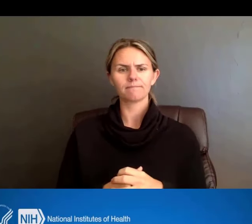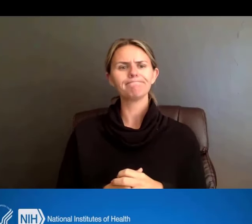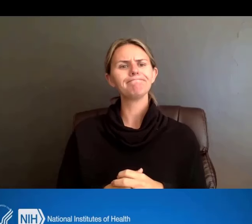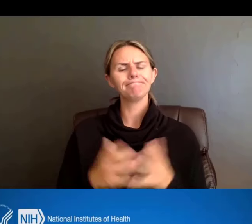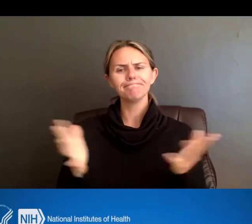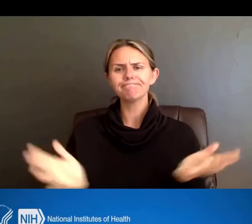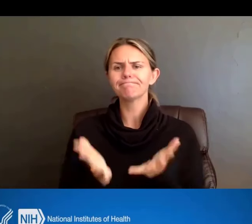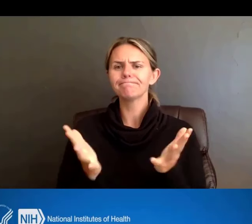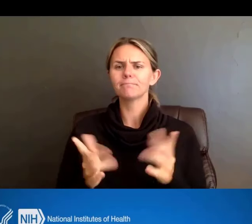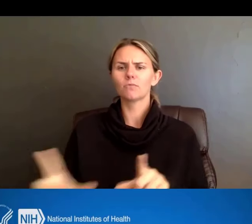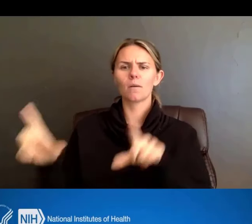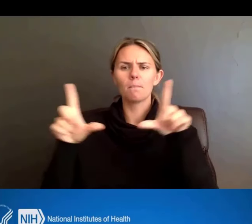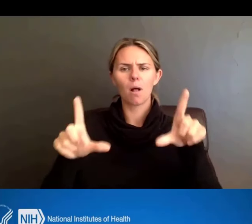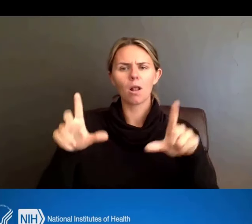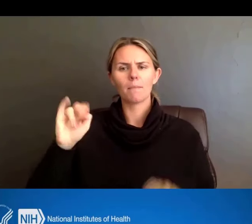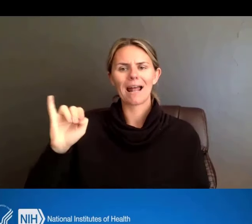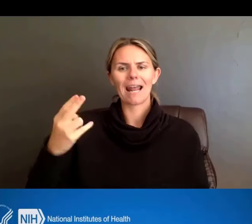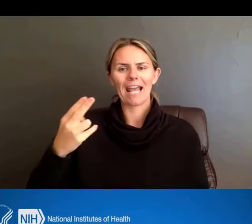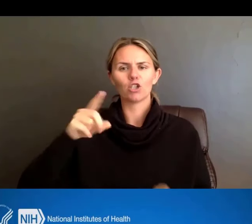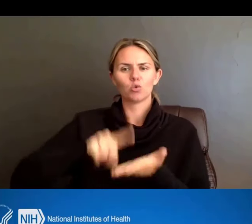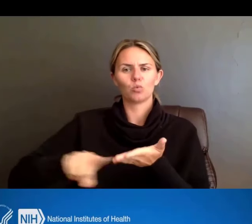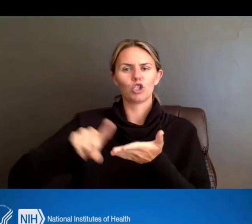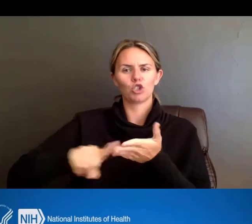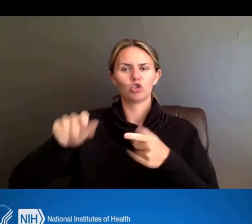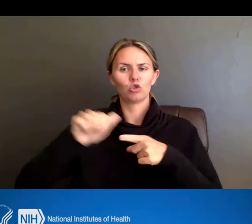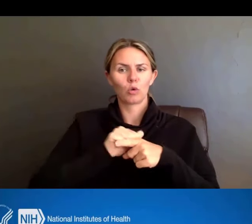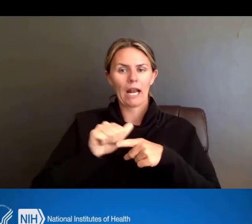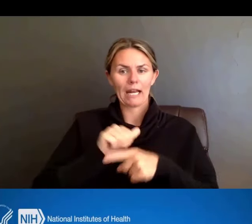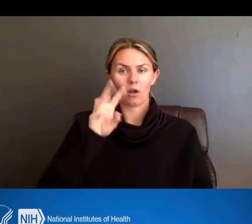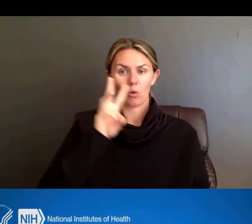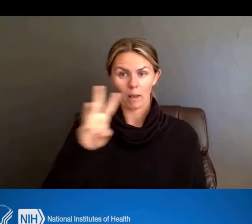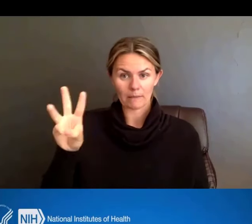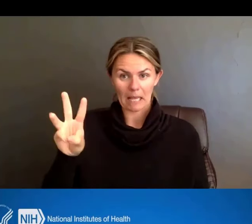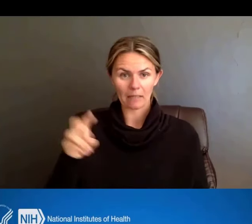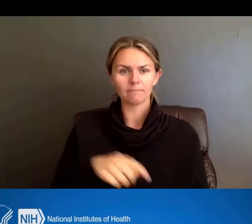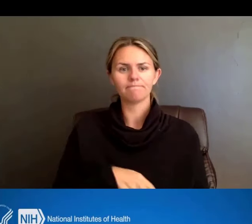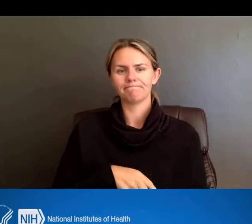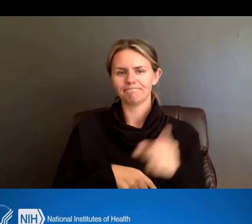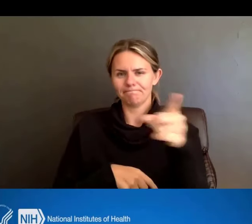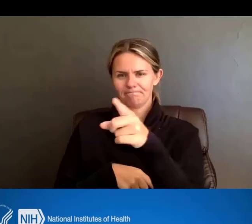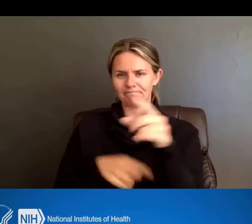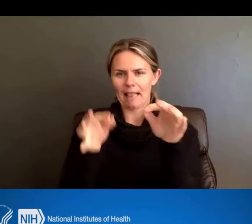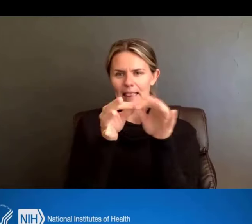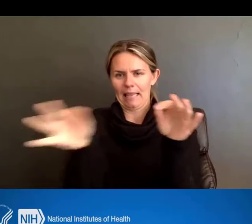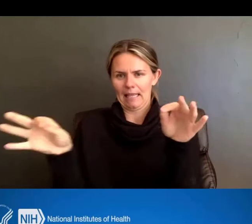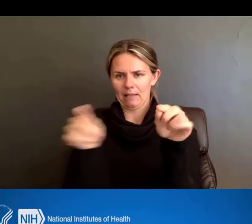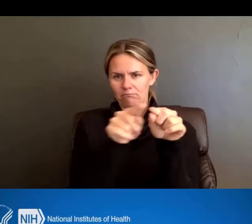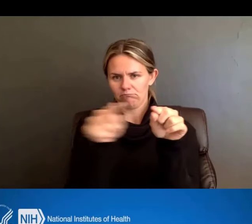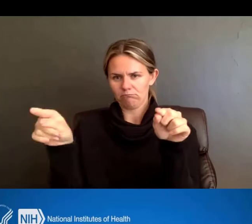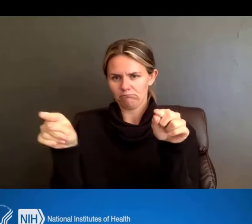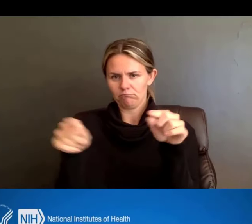Training web page, and that one is researchtraining.nih.gov. If you find information there,